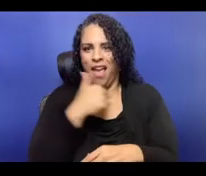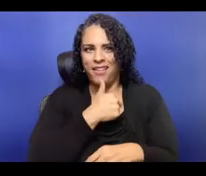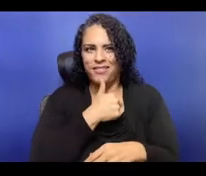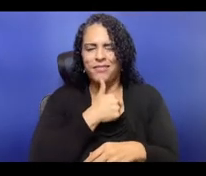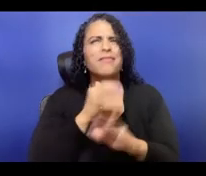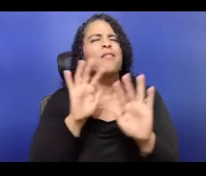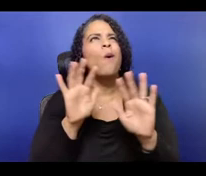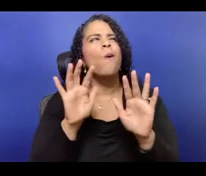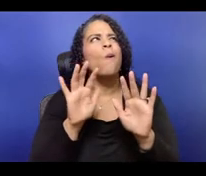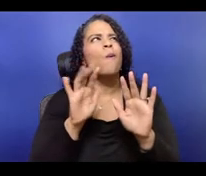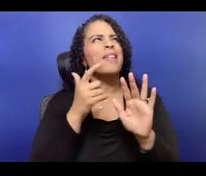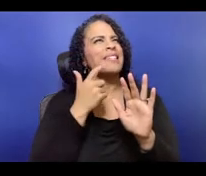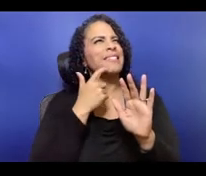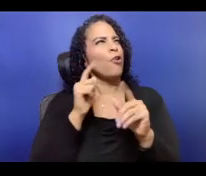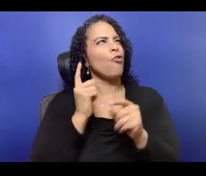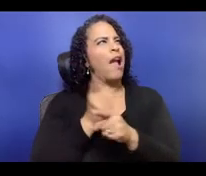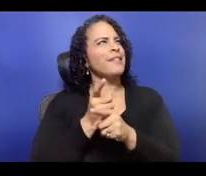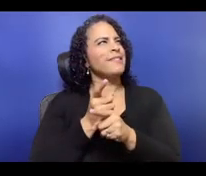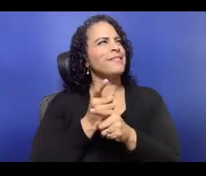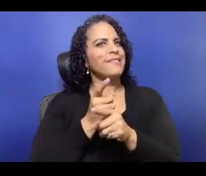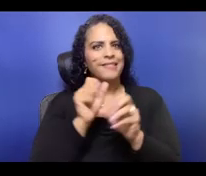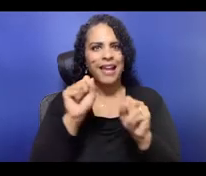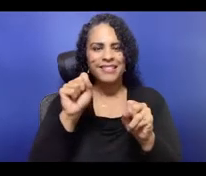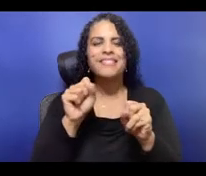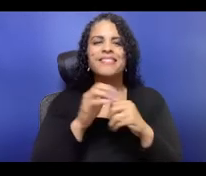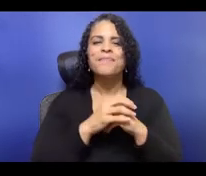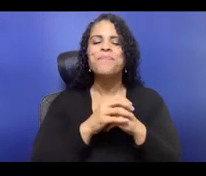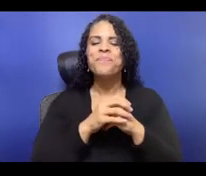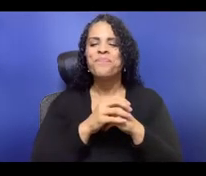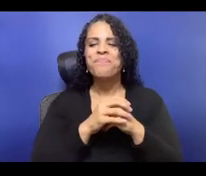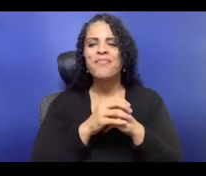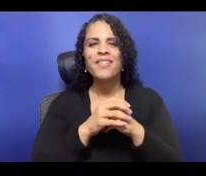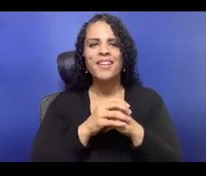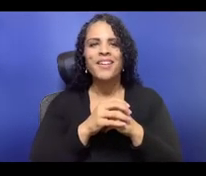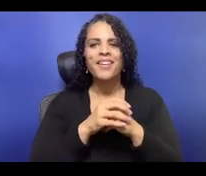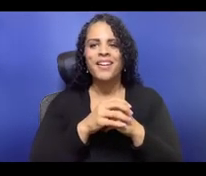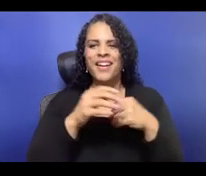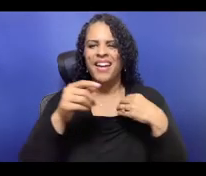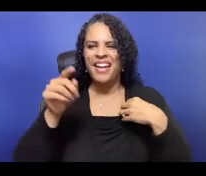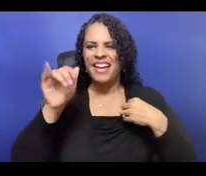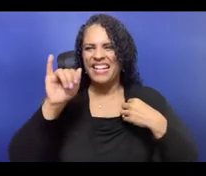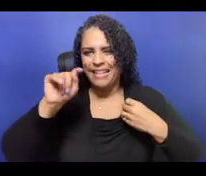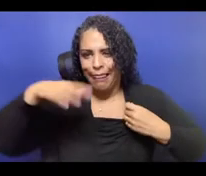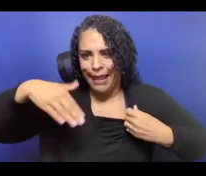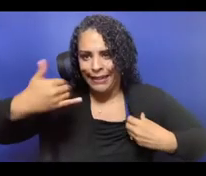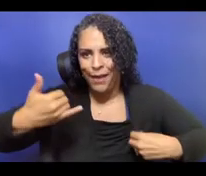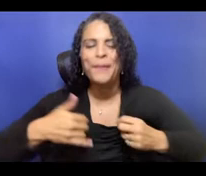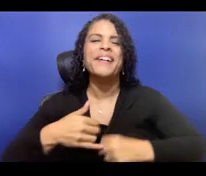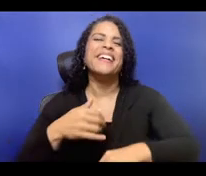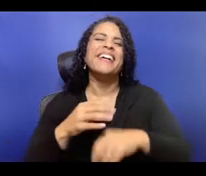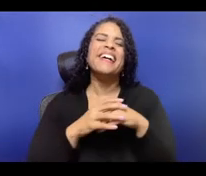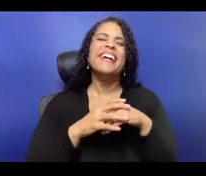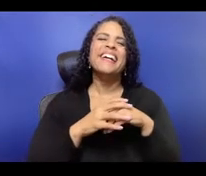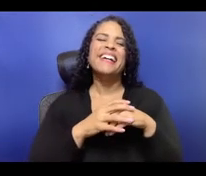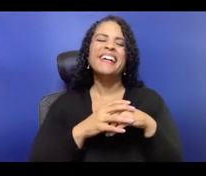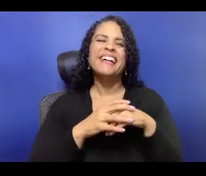according to what I spent, what the, how can I say this, the organization's complete organizational budget size,